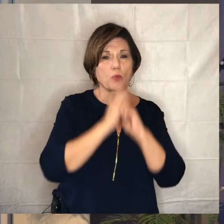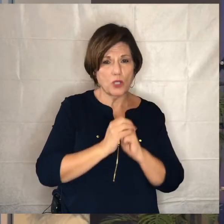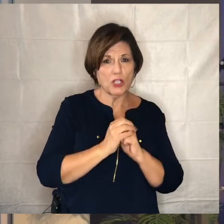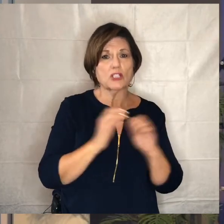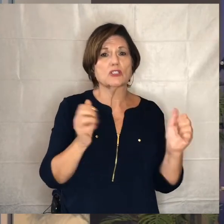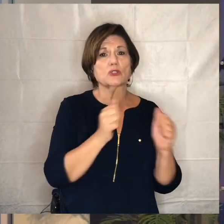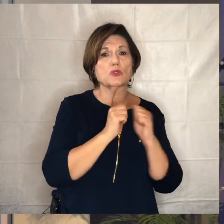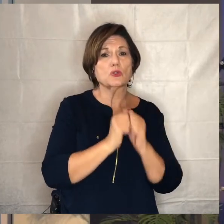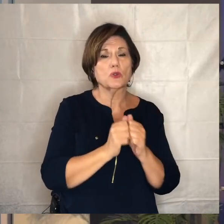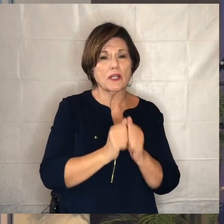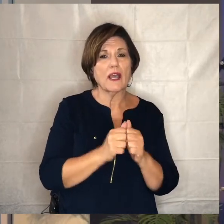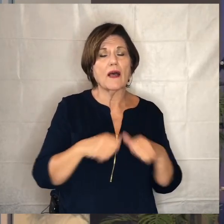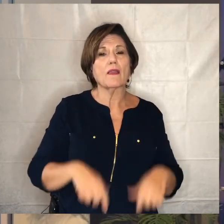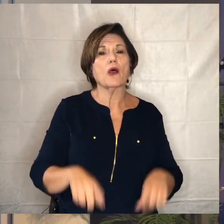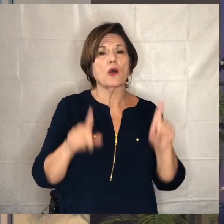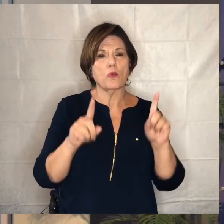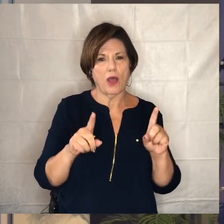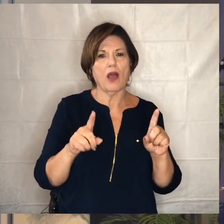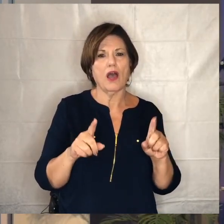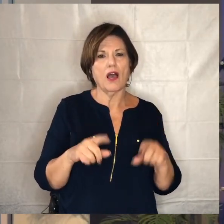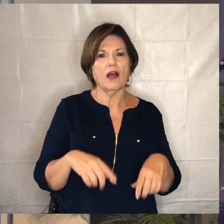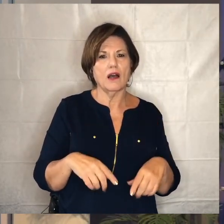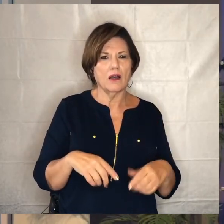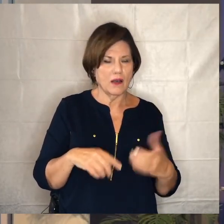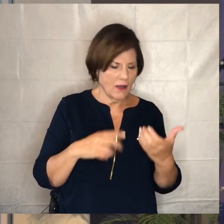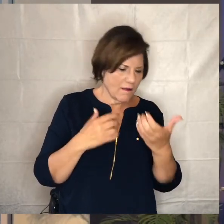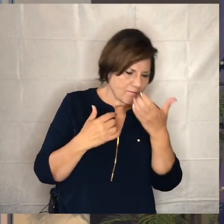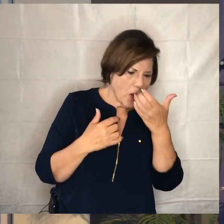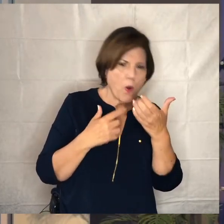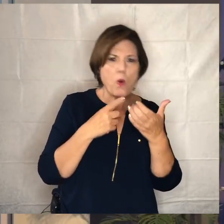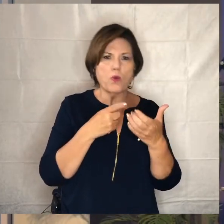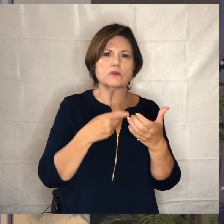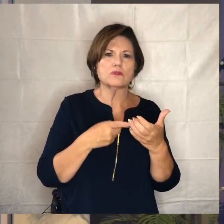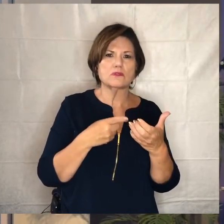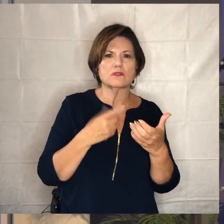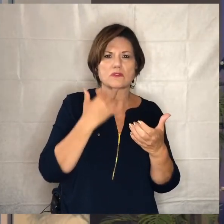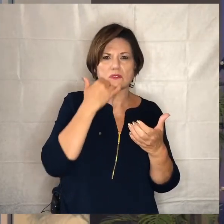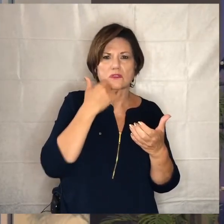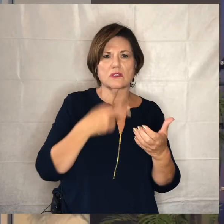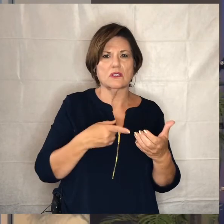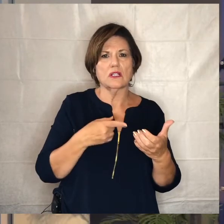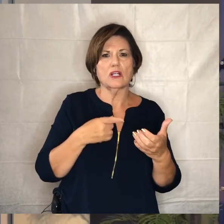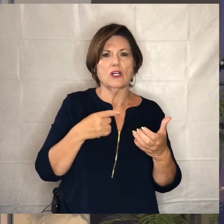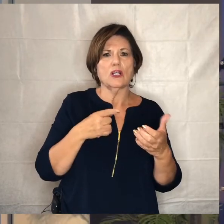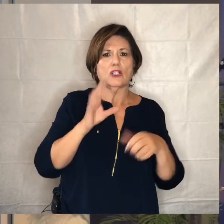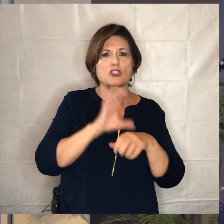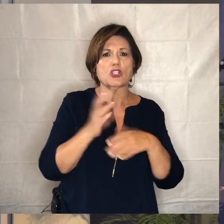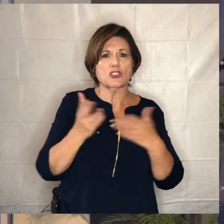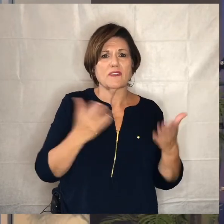together while looking at phones or whatever else we would be doing the service from in here but there would be people outside